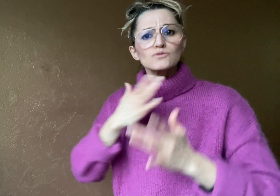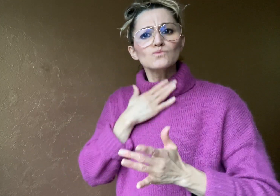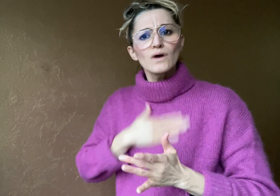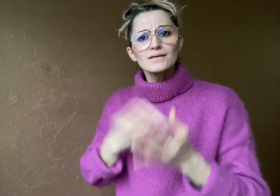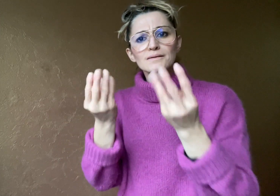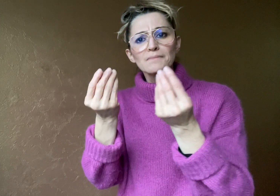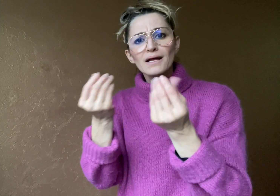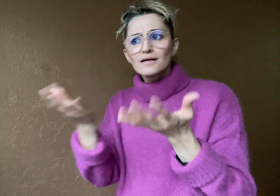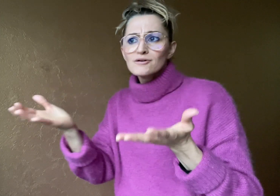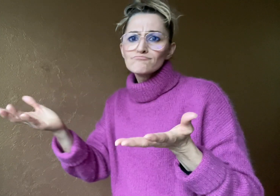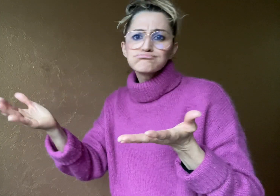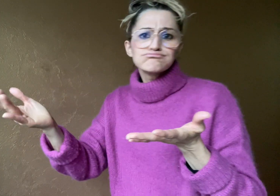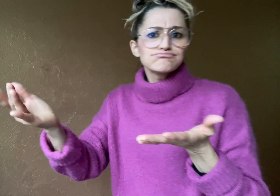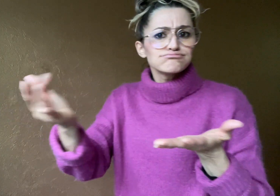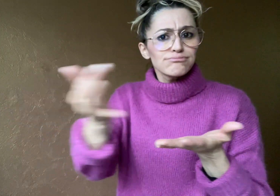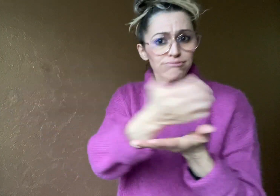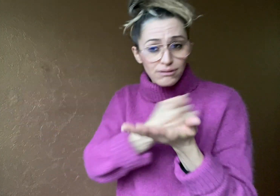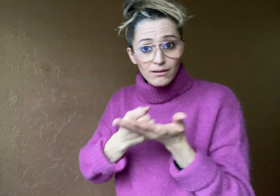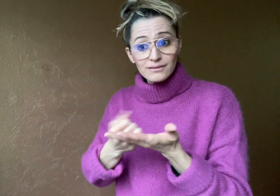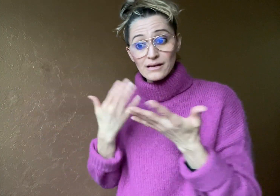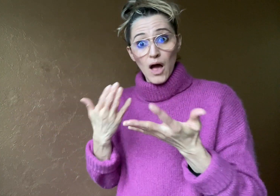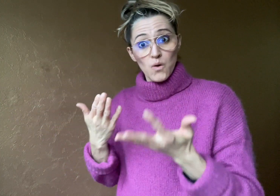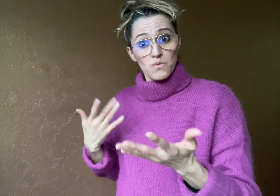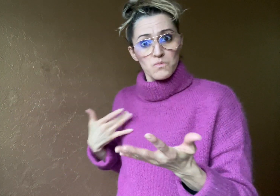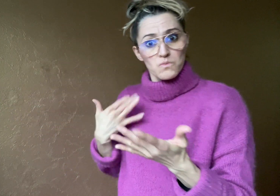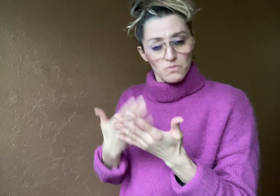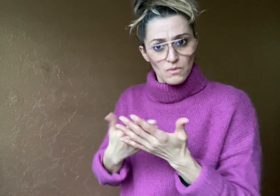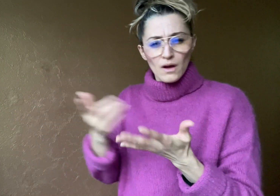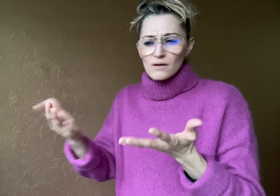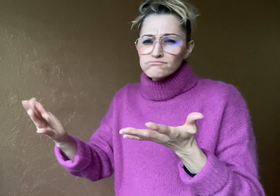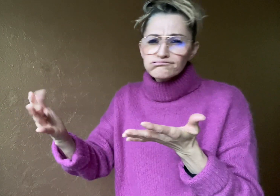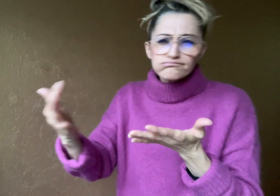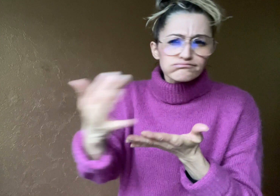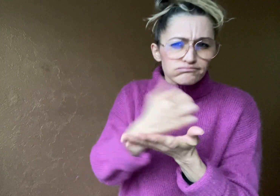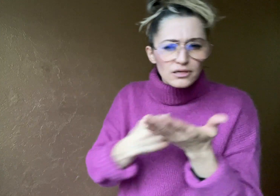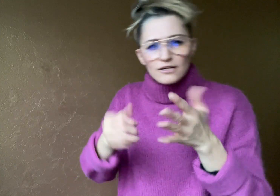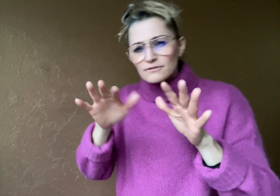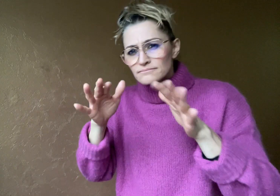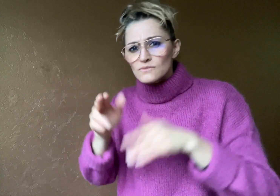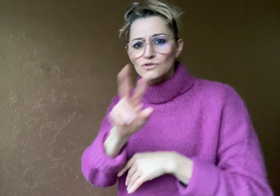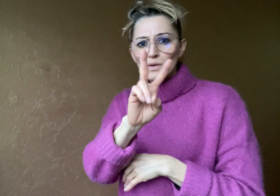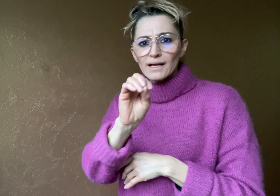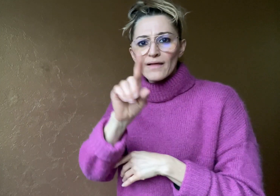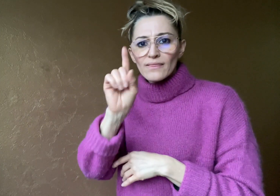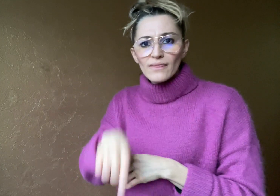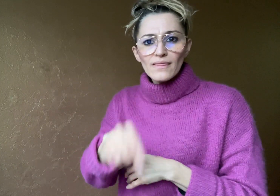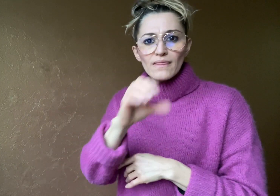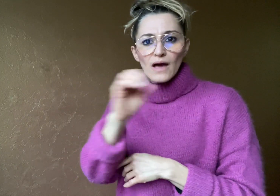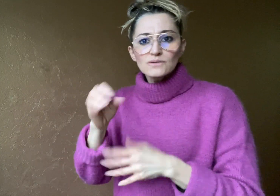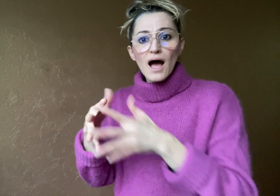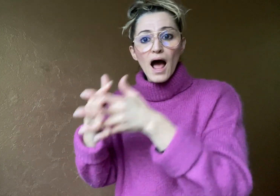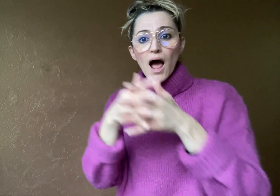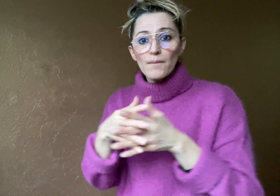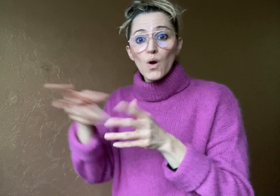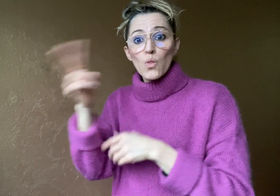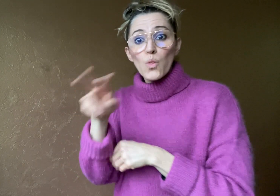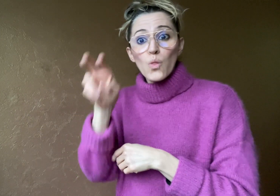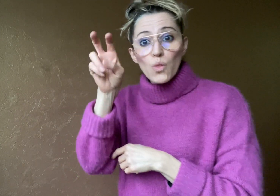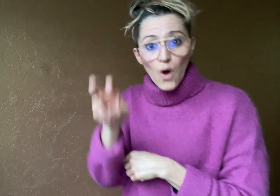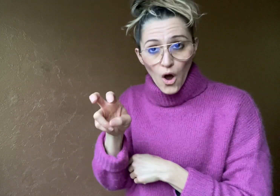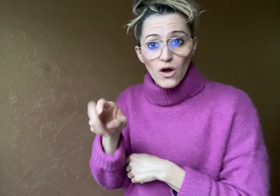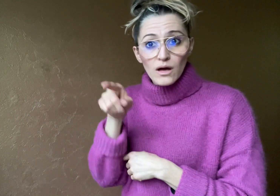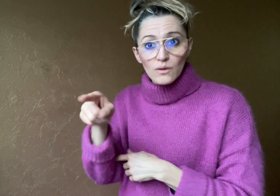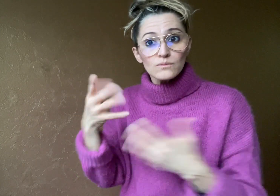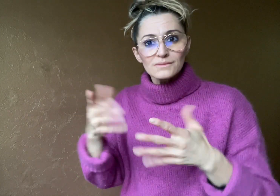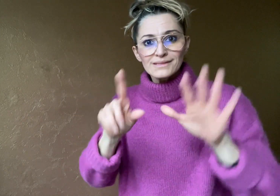fundraiser on Indiegogo and so far, have raised almost $20,000 USD